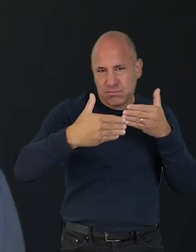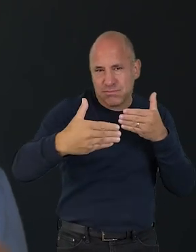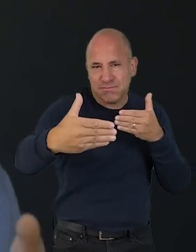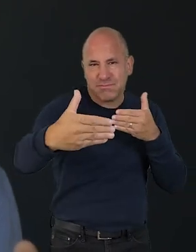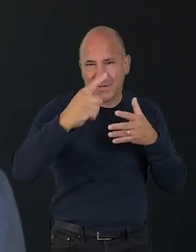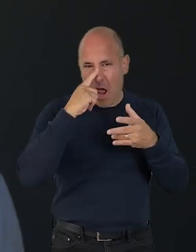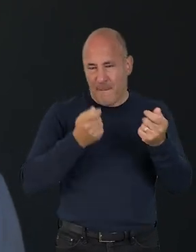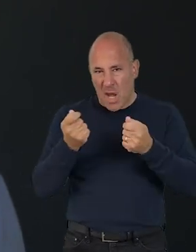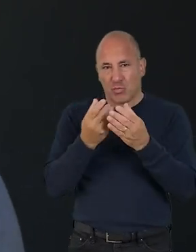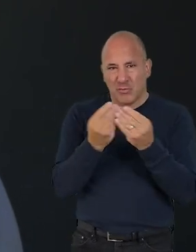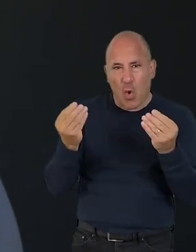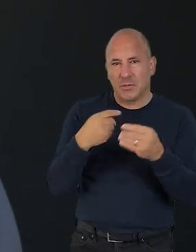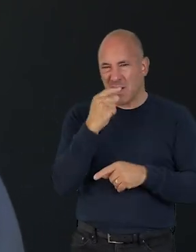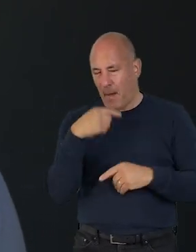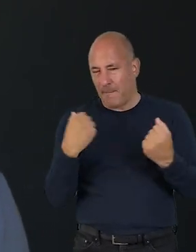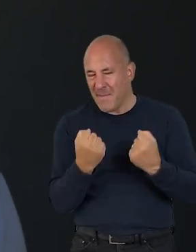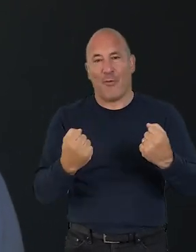with the resources, capacity and power you have.